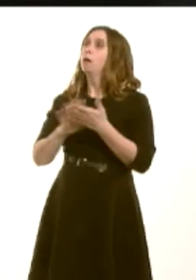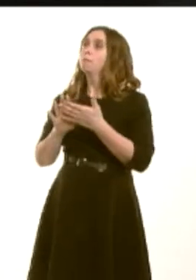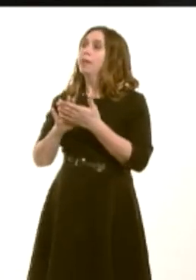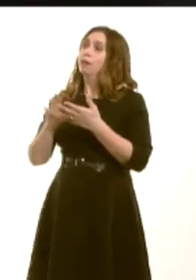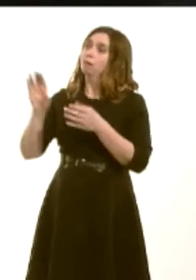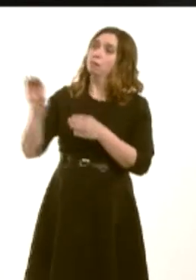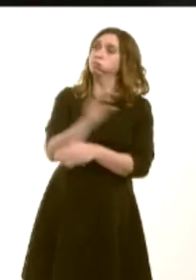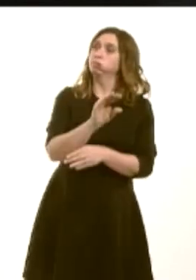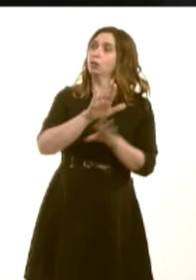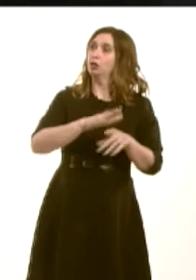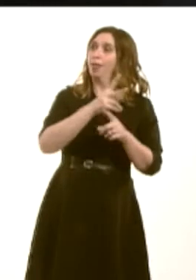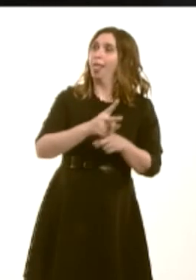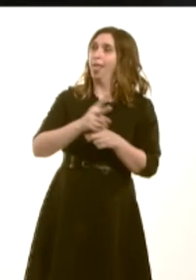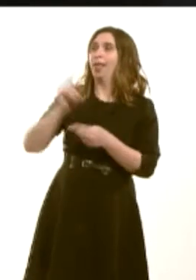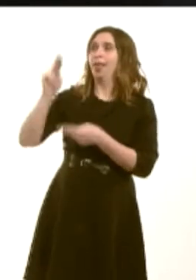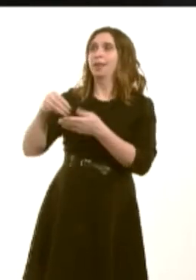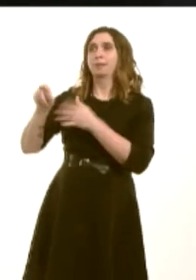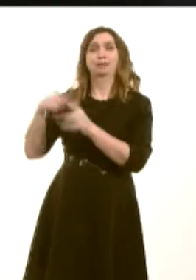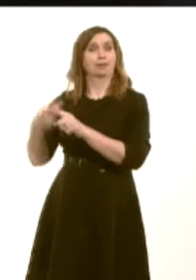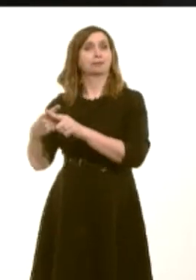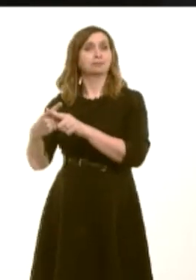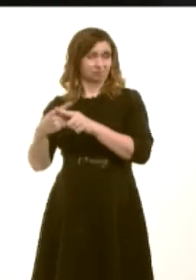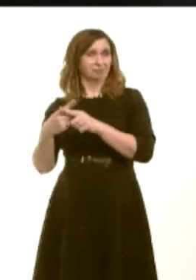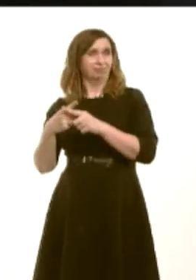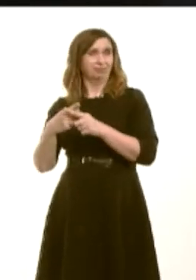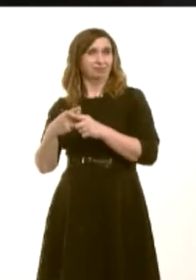these improvements in childcare provision to date by the current UK Government and also